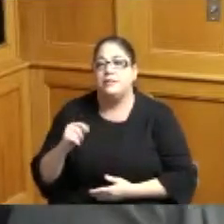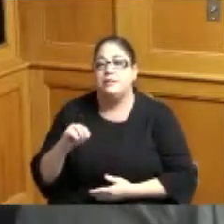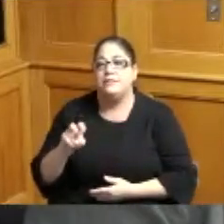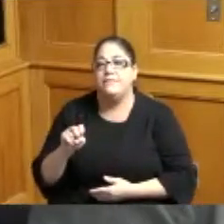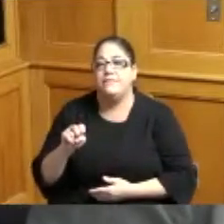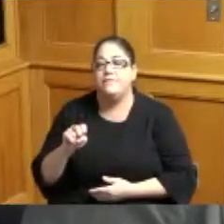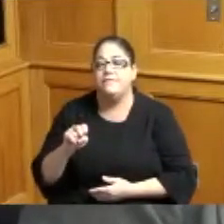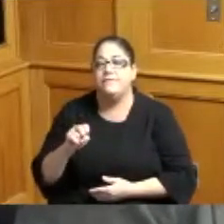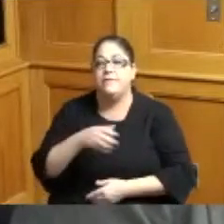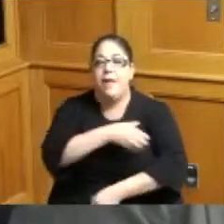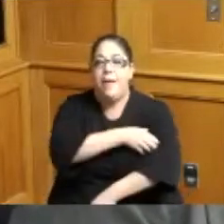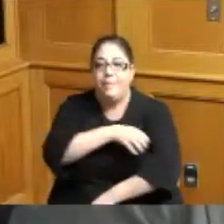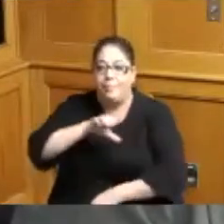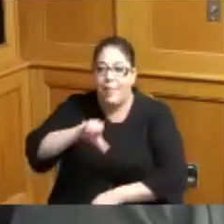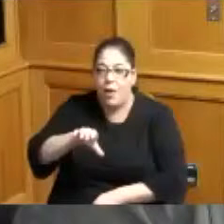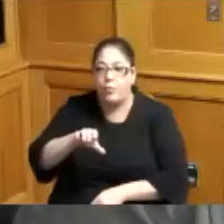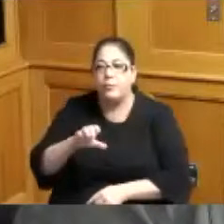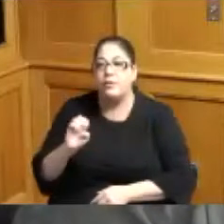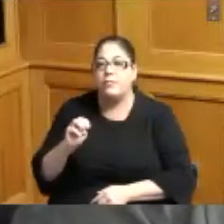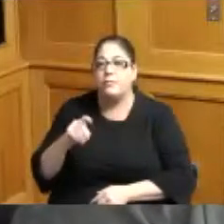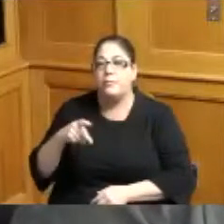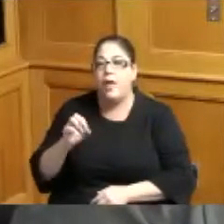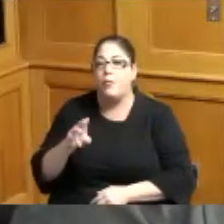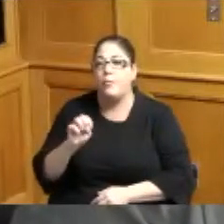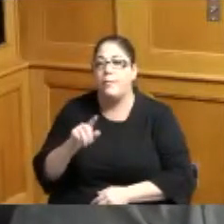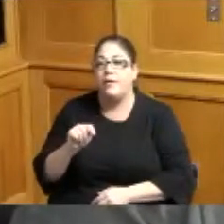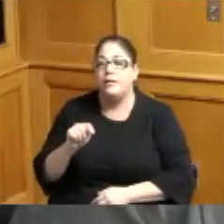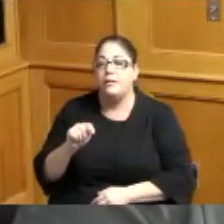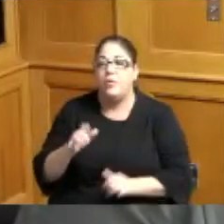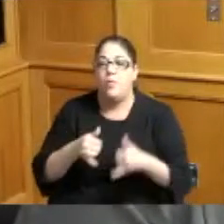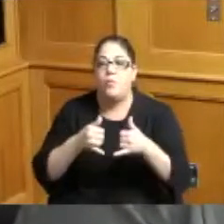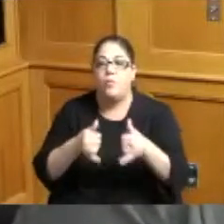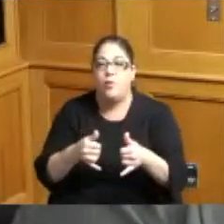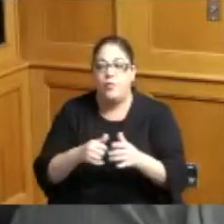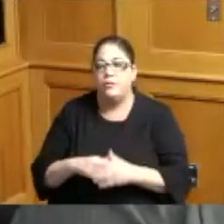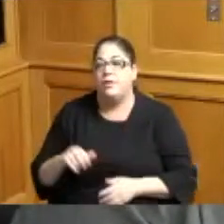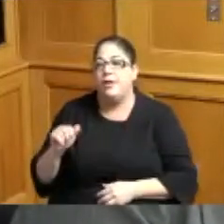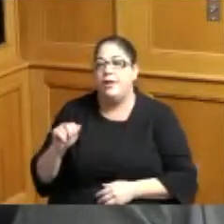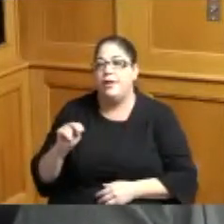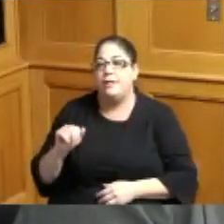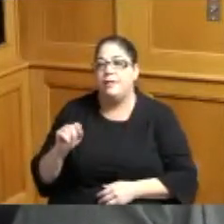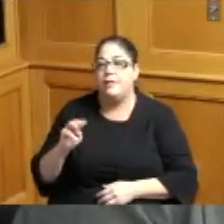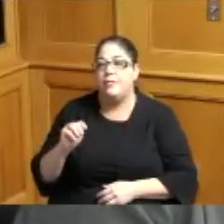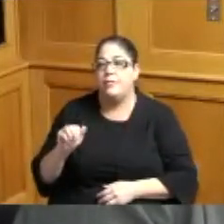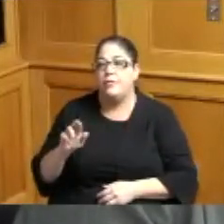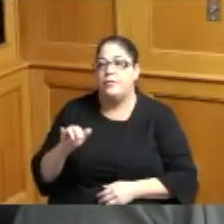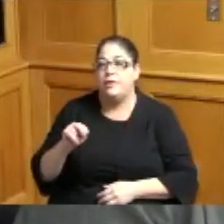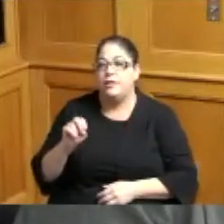lot of great people got Awards Angelita Moreno Jones who's appointed to our Port Authority